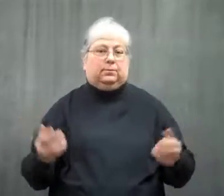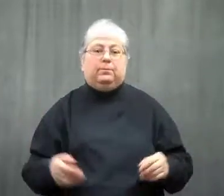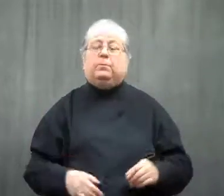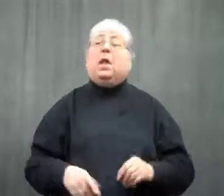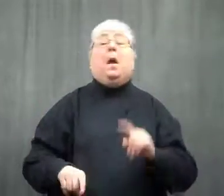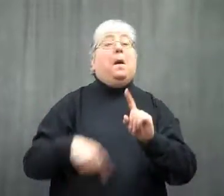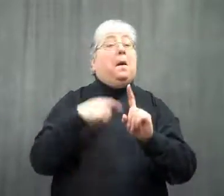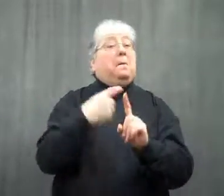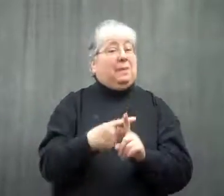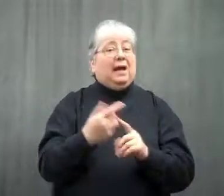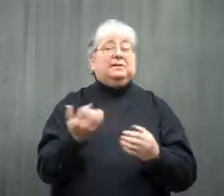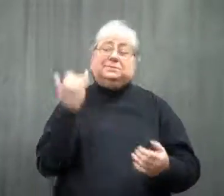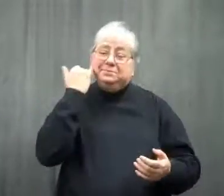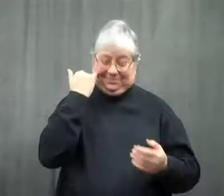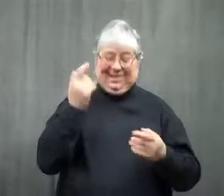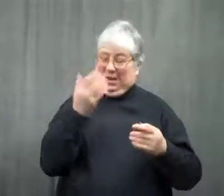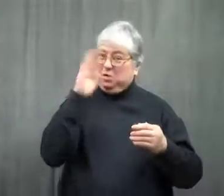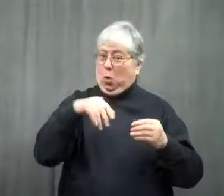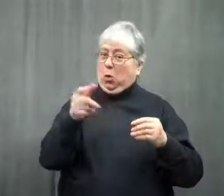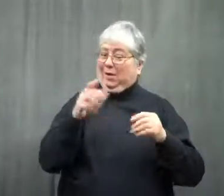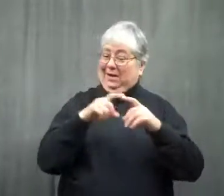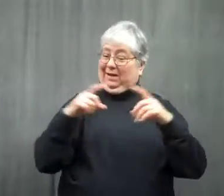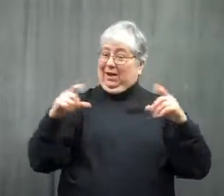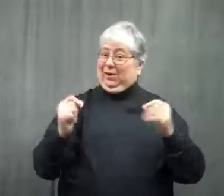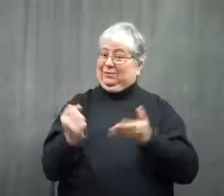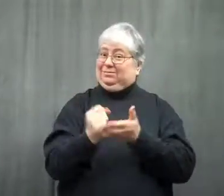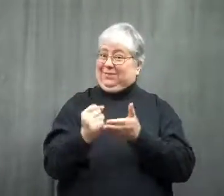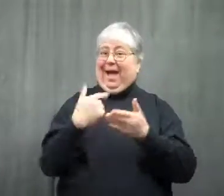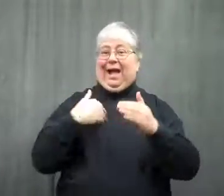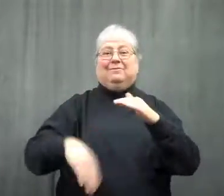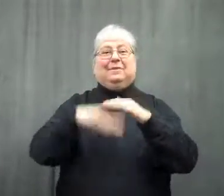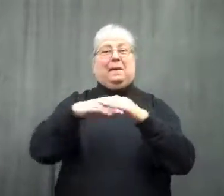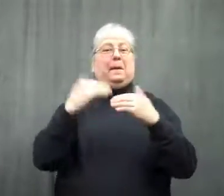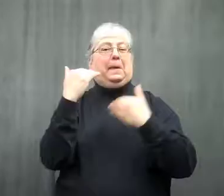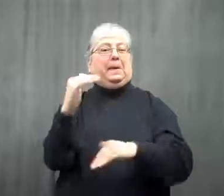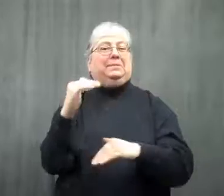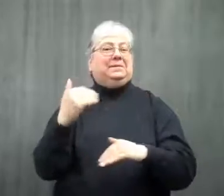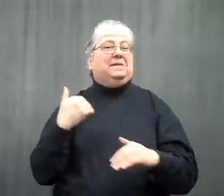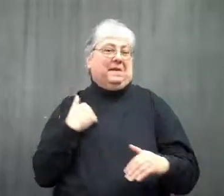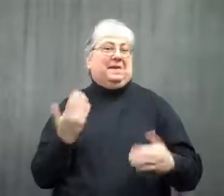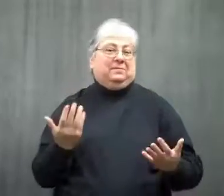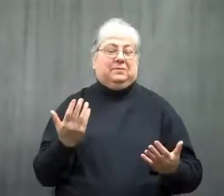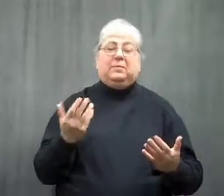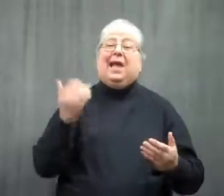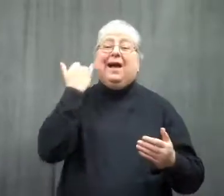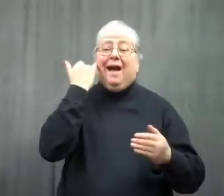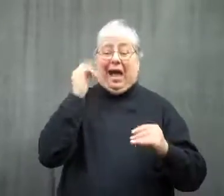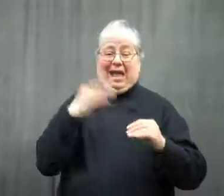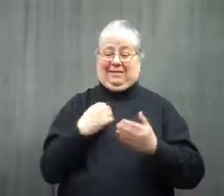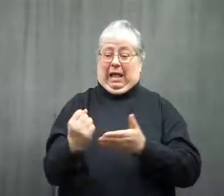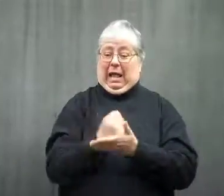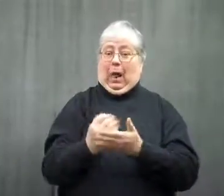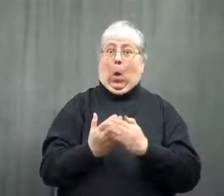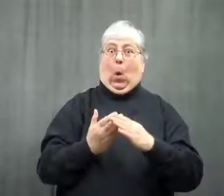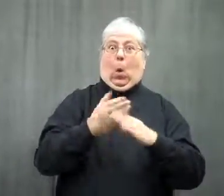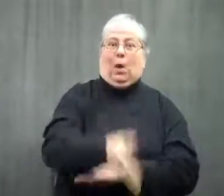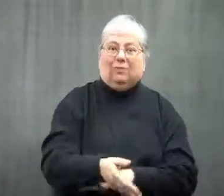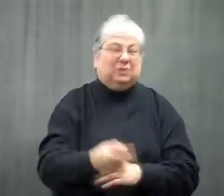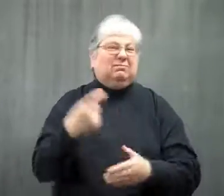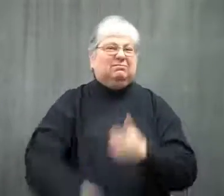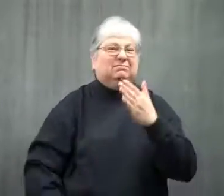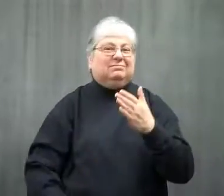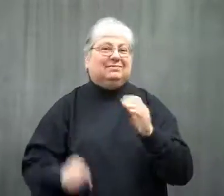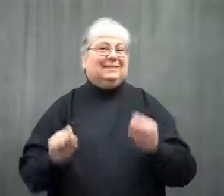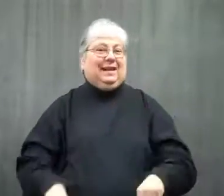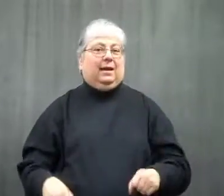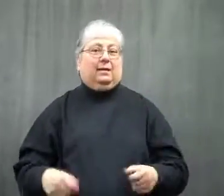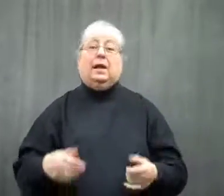Charge cards have a limit on them. When you go over it, you pay a fee.